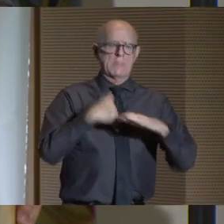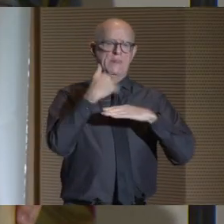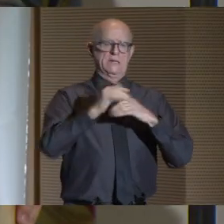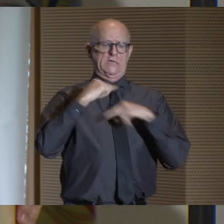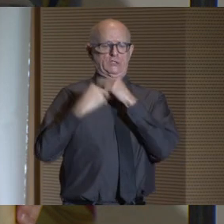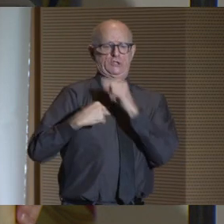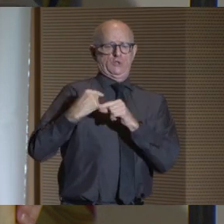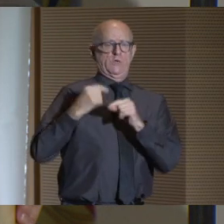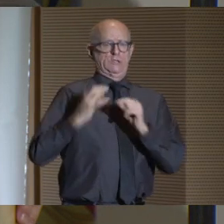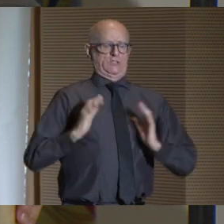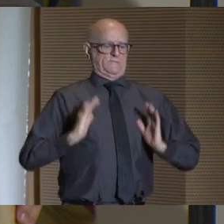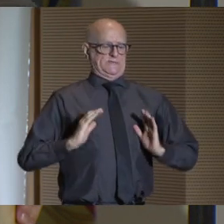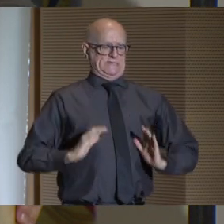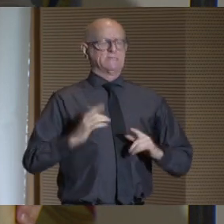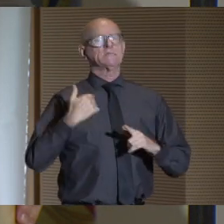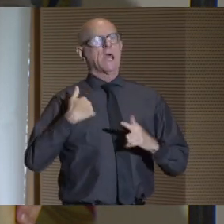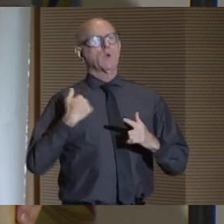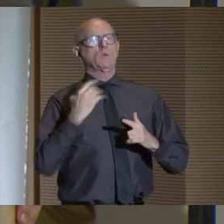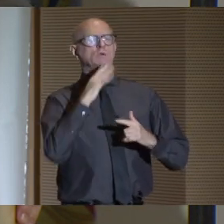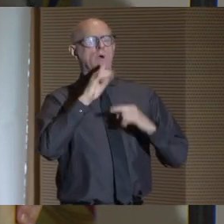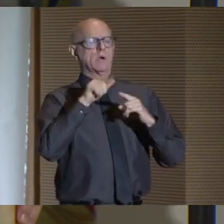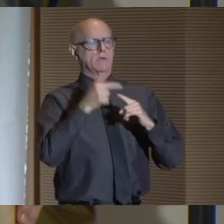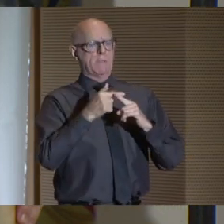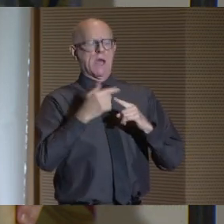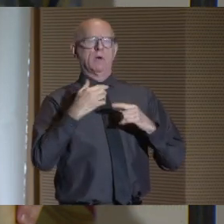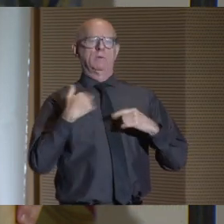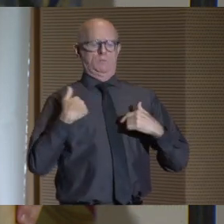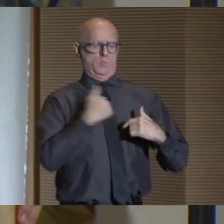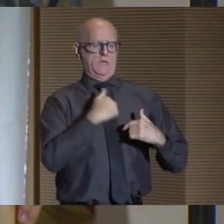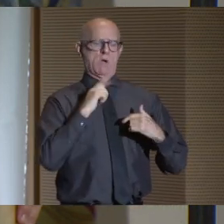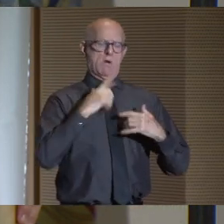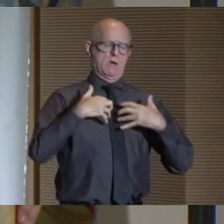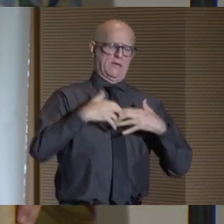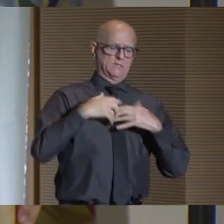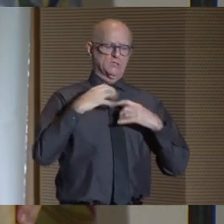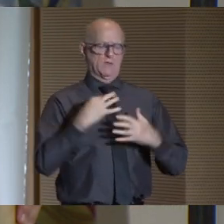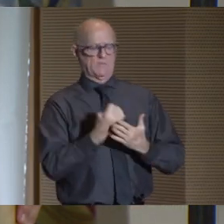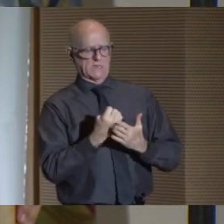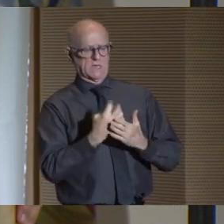We often talk about being an engine of upward economic and social mobility,